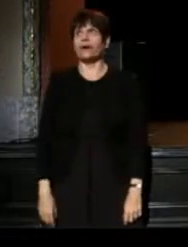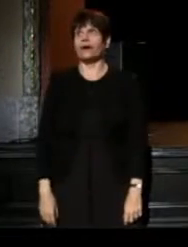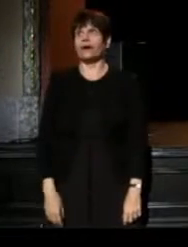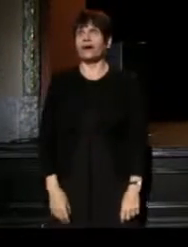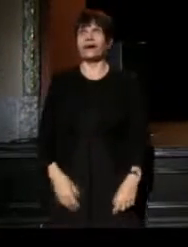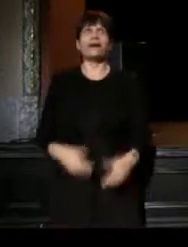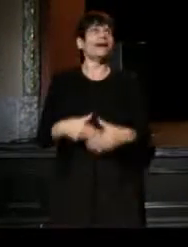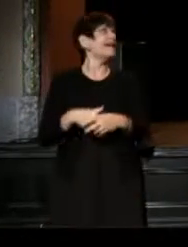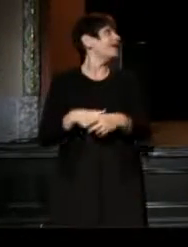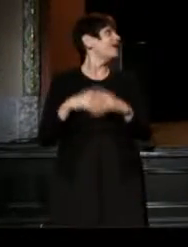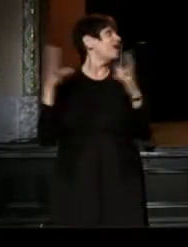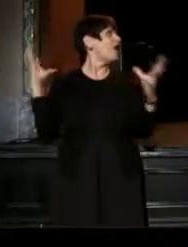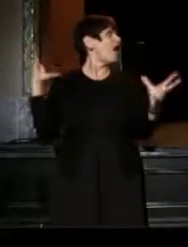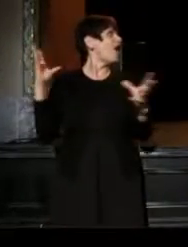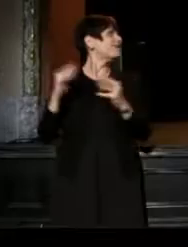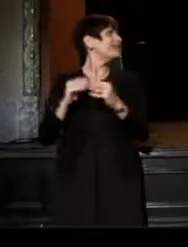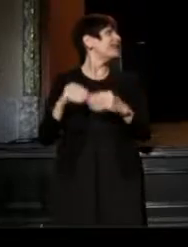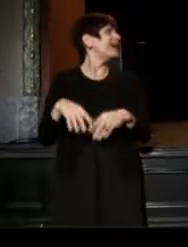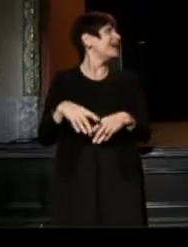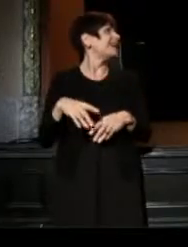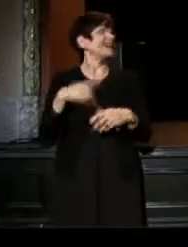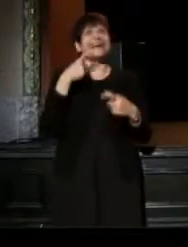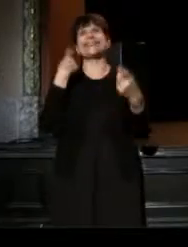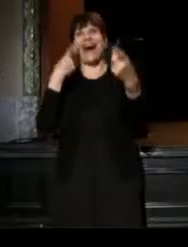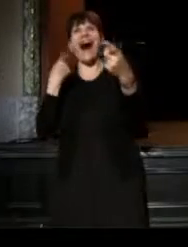I'm an old broad. Come on! I'm an old broad, I forget a lot, OK?